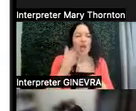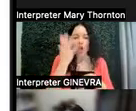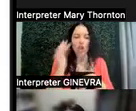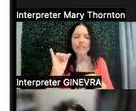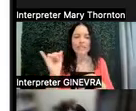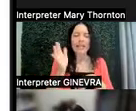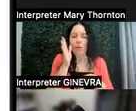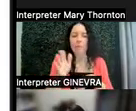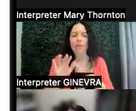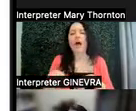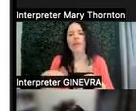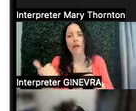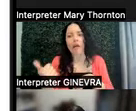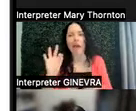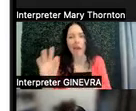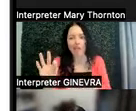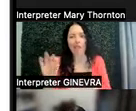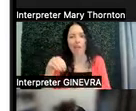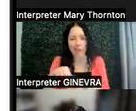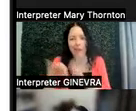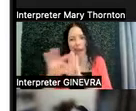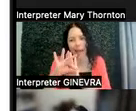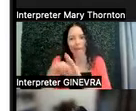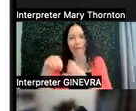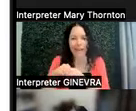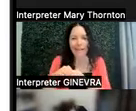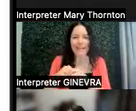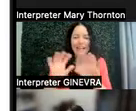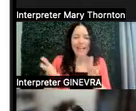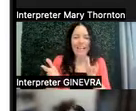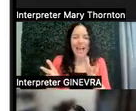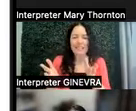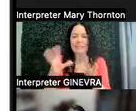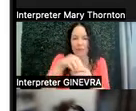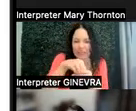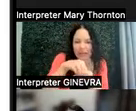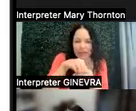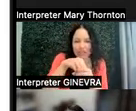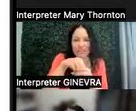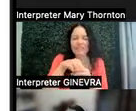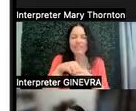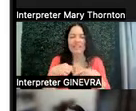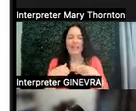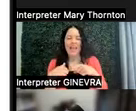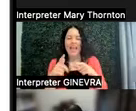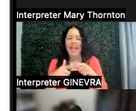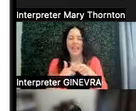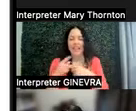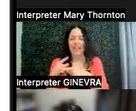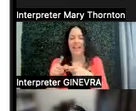And our t-rex is holding up his shorter arm, shorter than all the other dinosaurs, and he says, "this is so unfair".